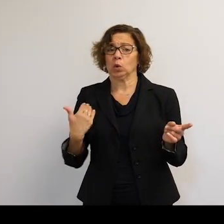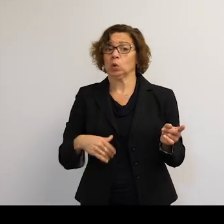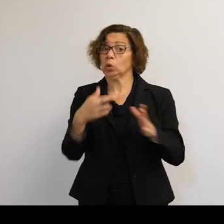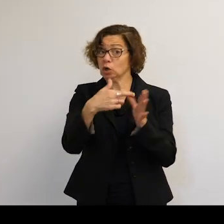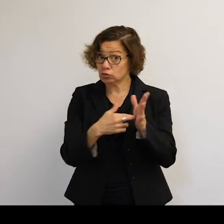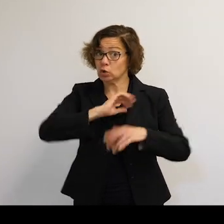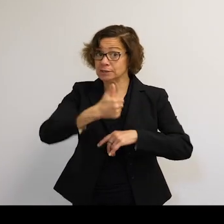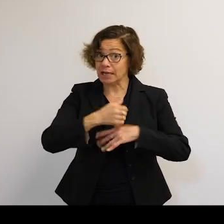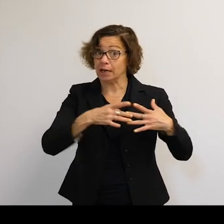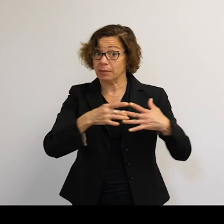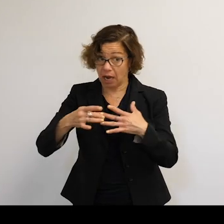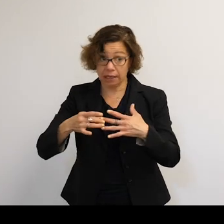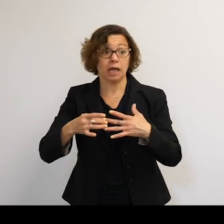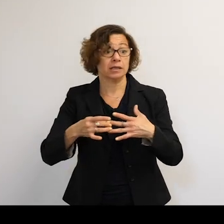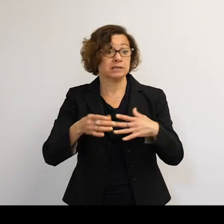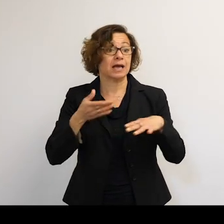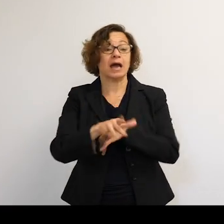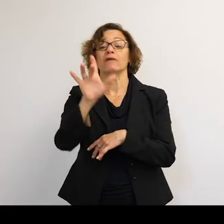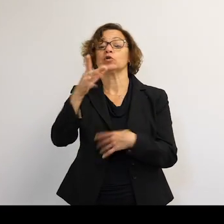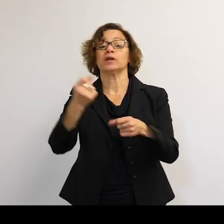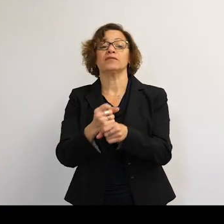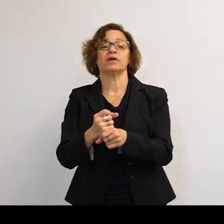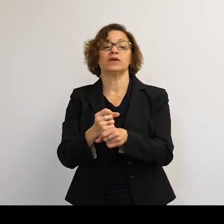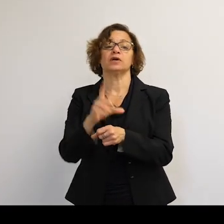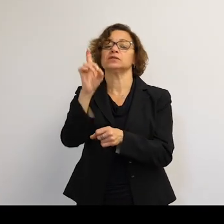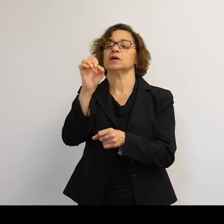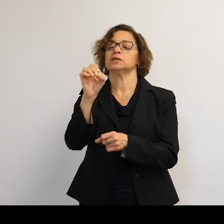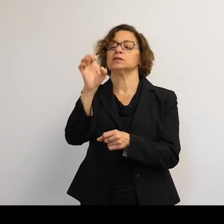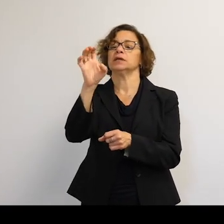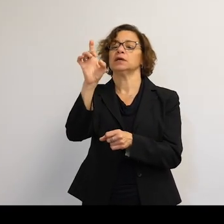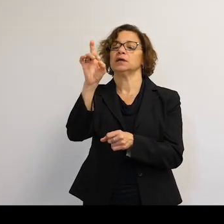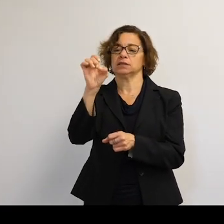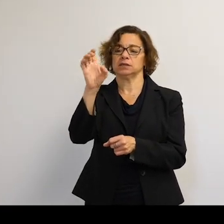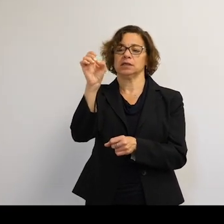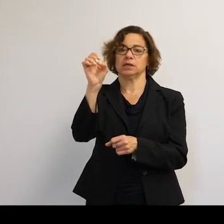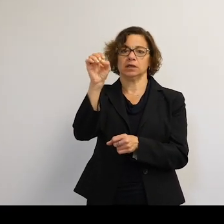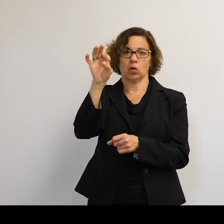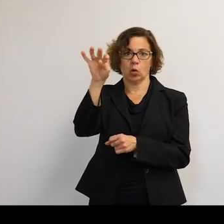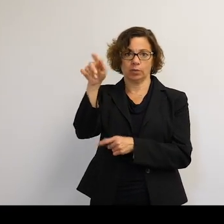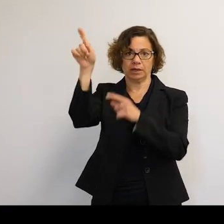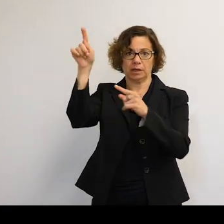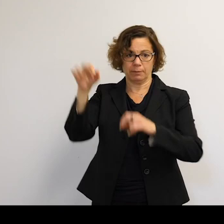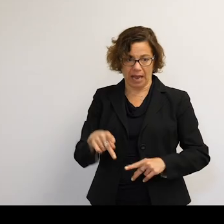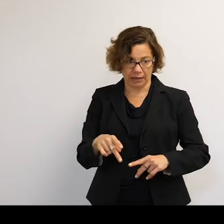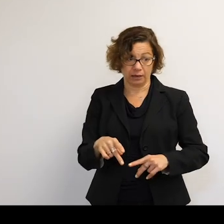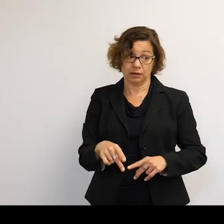that these objects have to deorbit after 25 years, which they are following. But it's a numbers game.